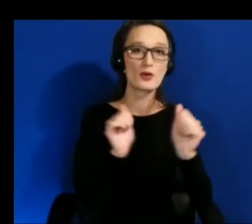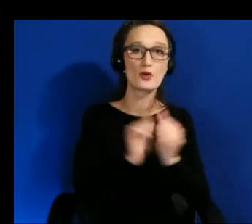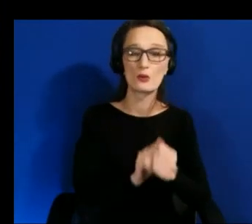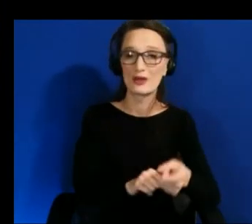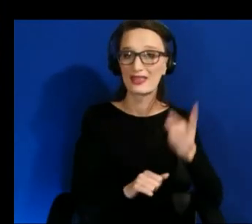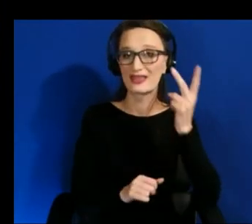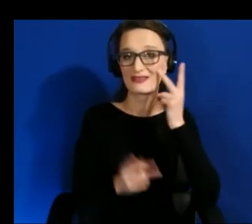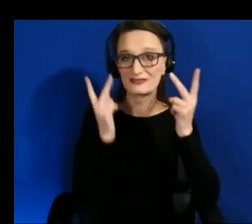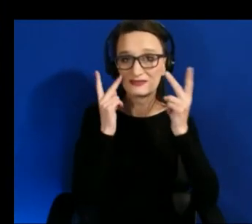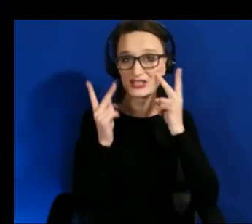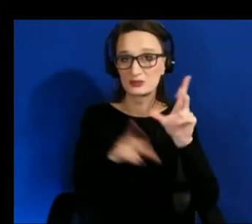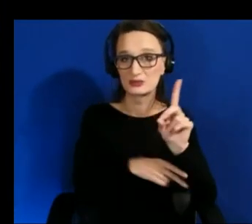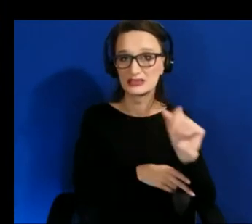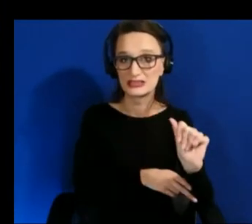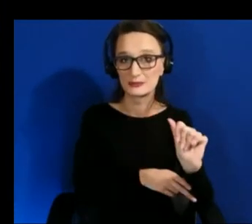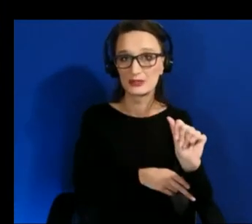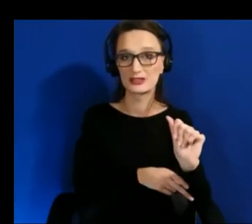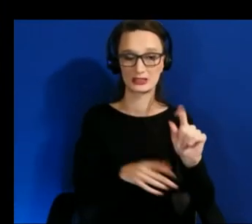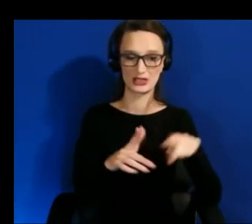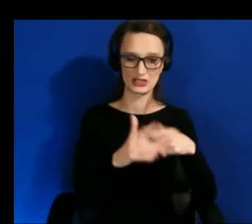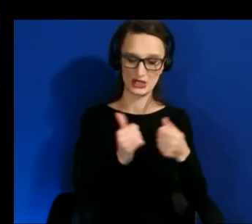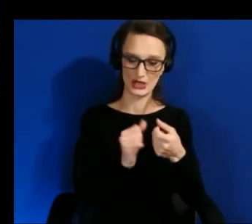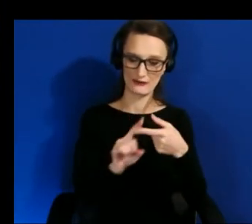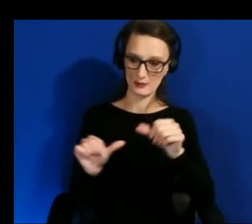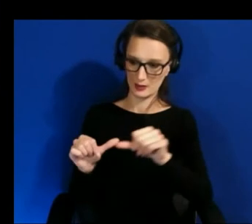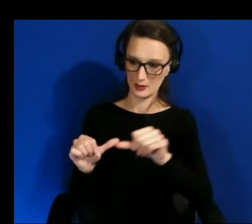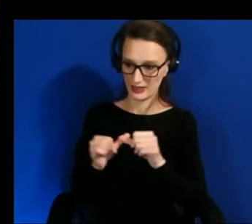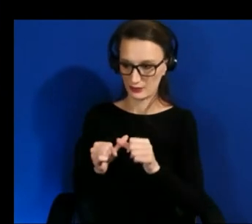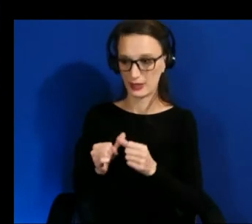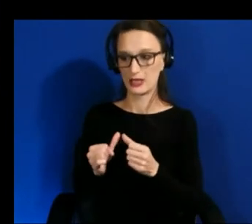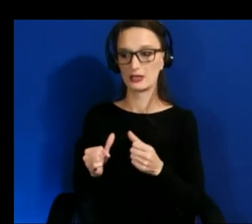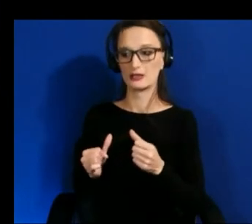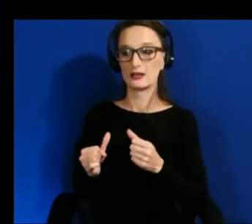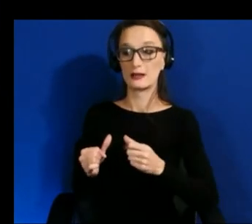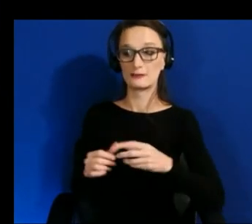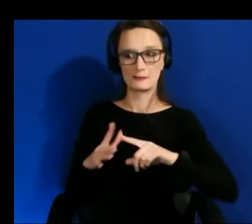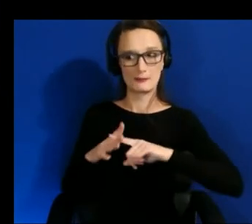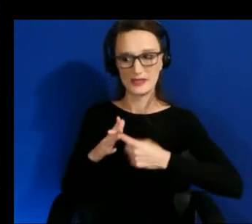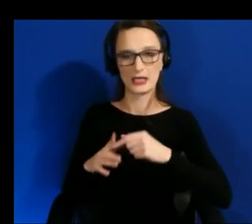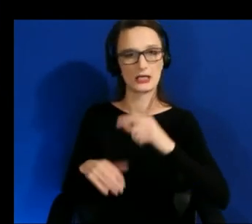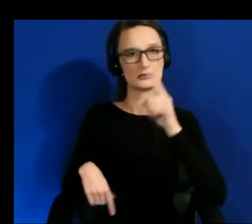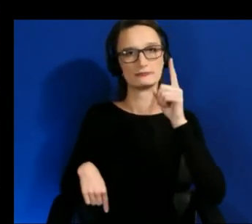well it's not accessible at all and they don't use the technology at all so it's hard to even figure